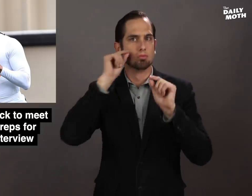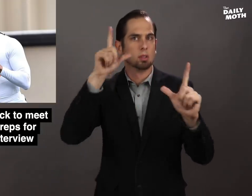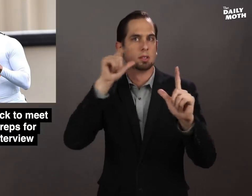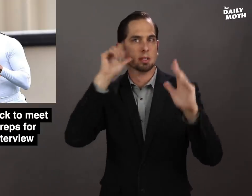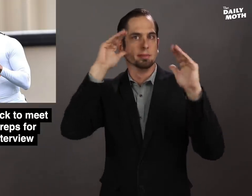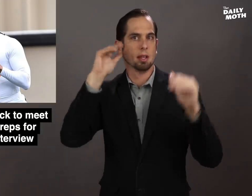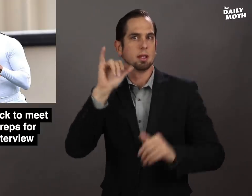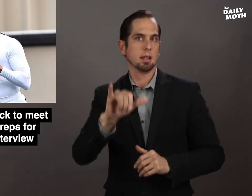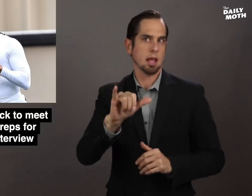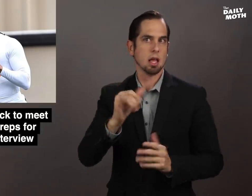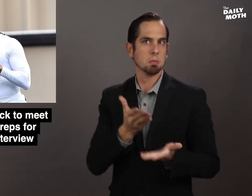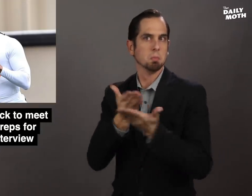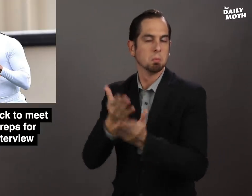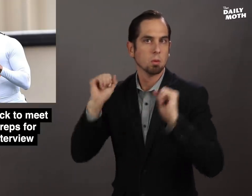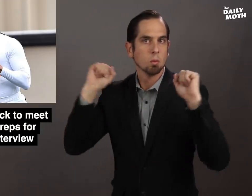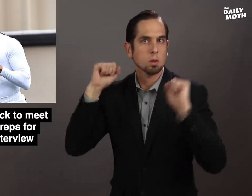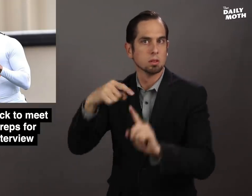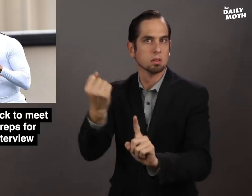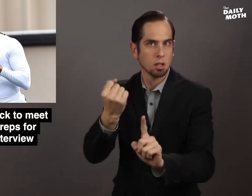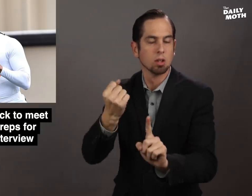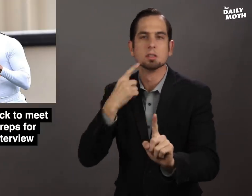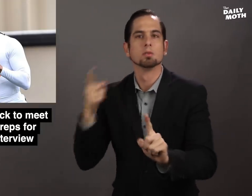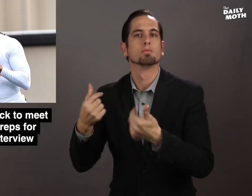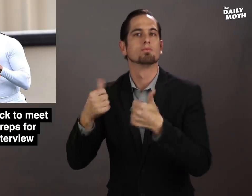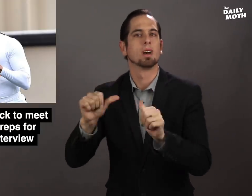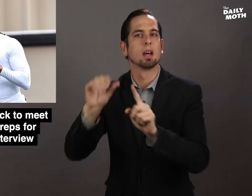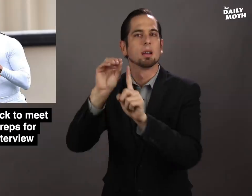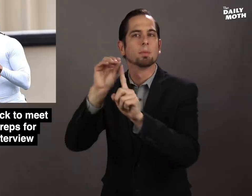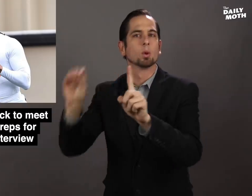surprised by the proposed workout and tried to move